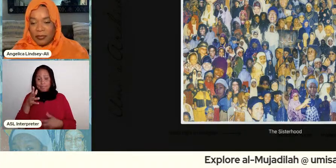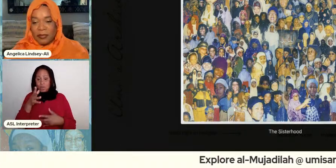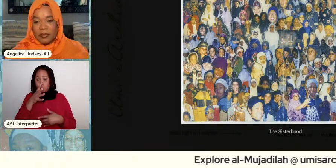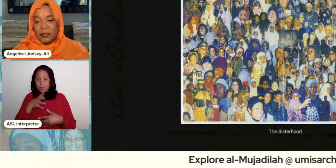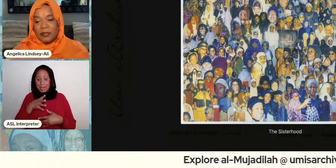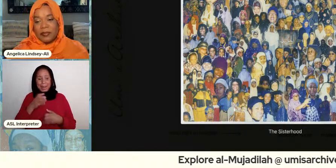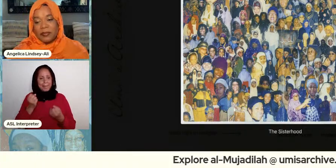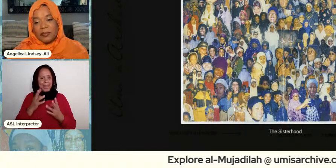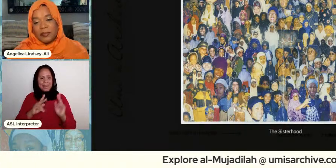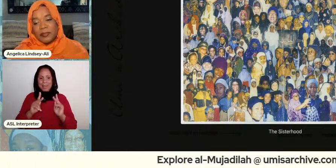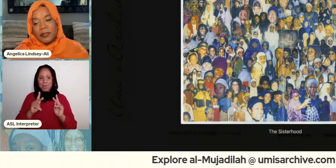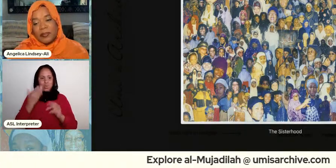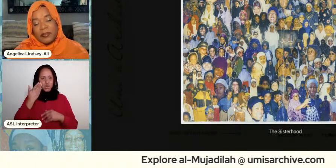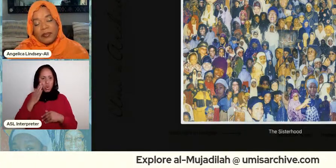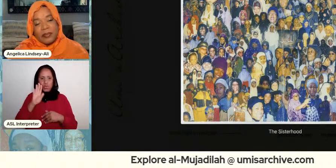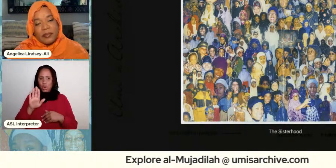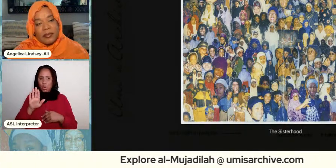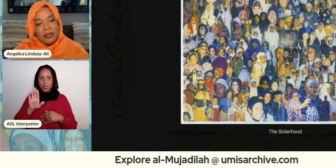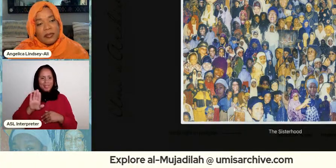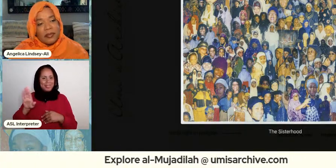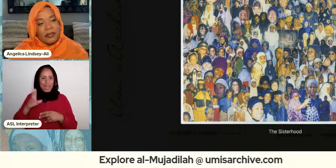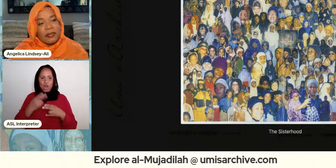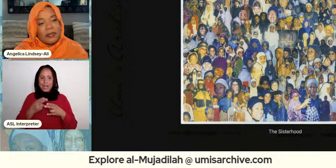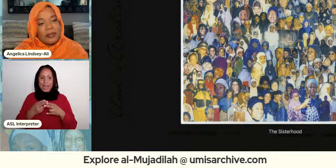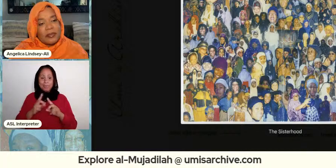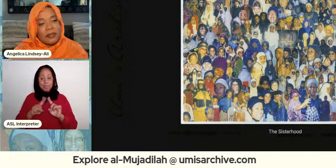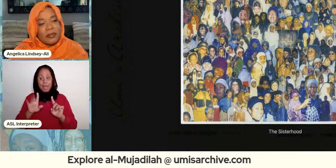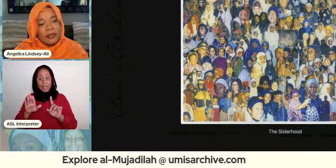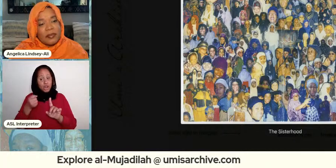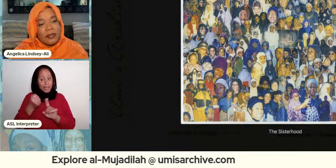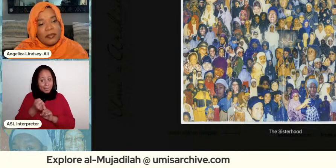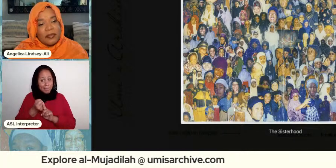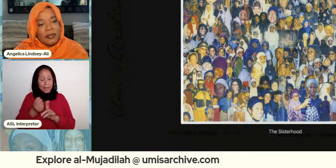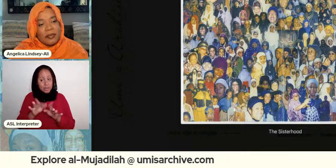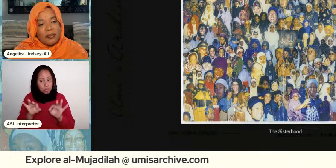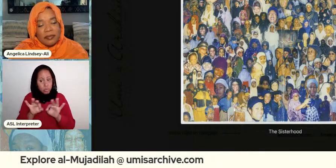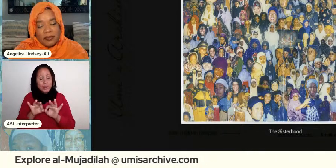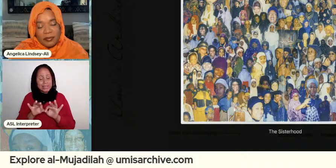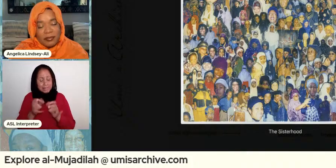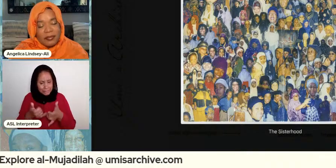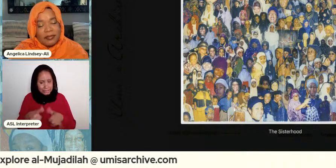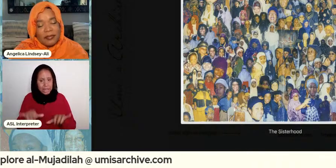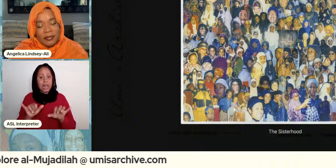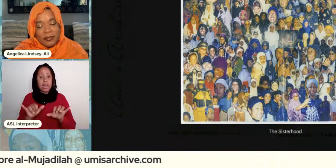right but their impact and their importance is no less significant because of it right and the